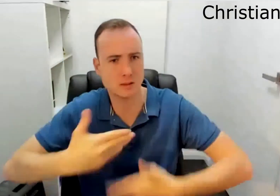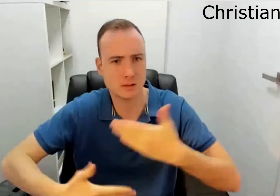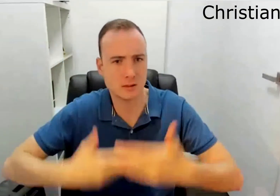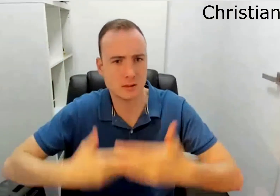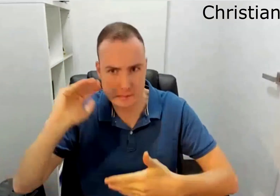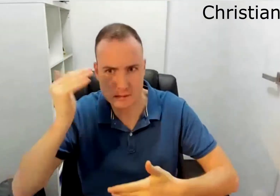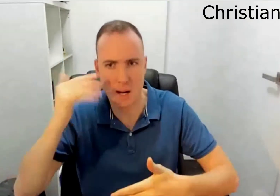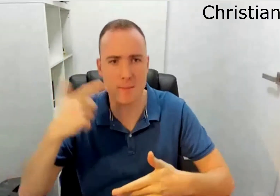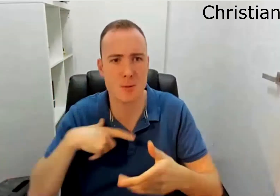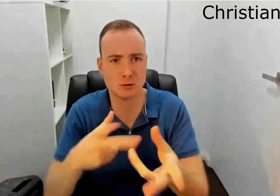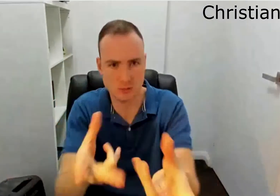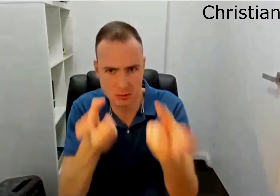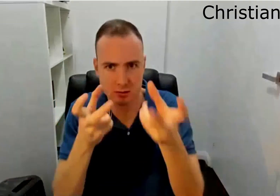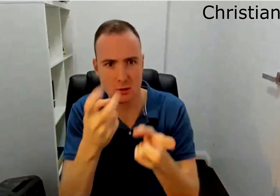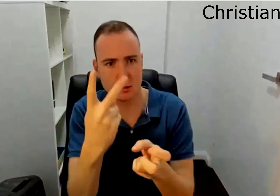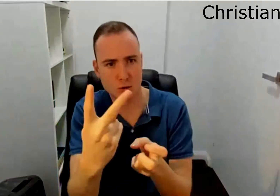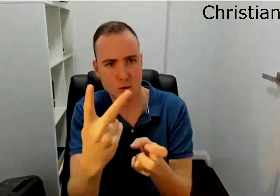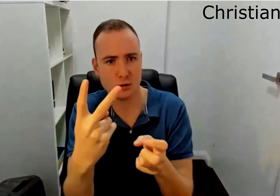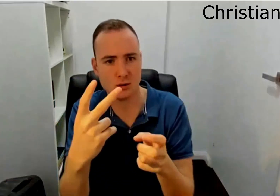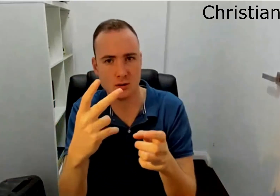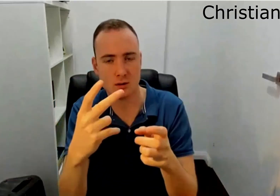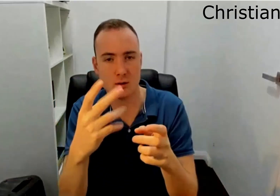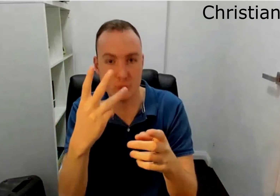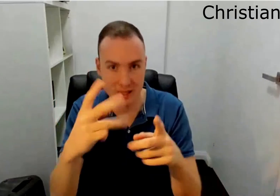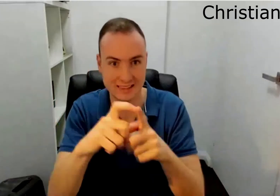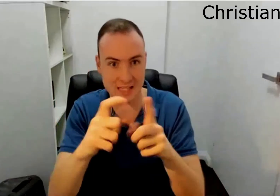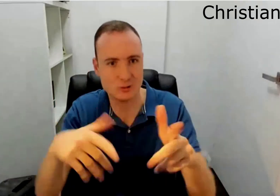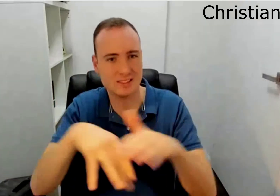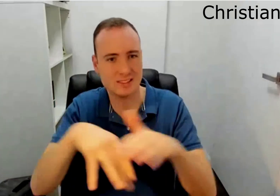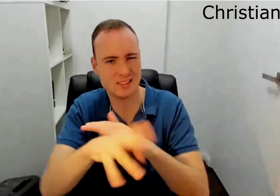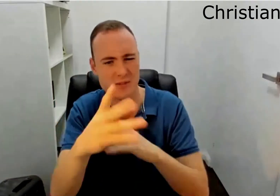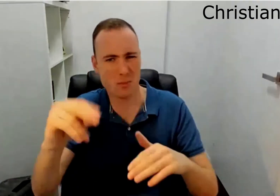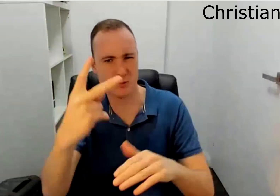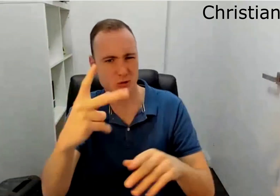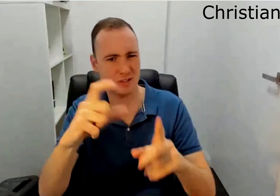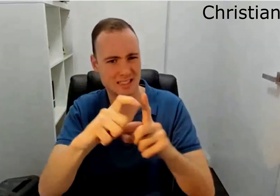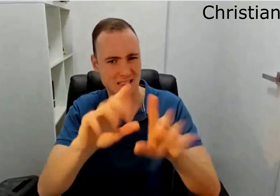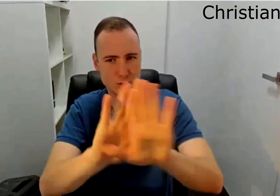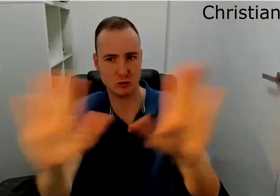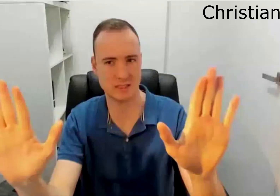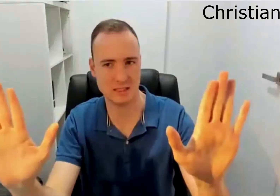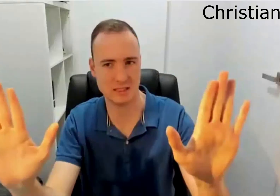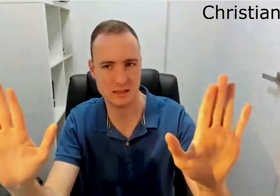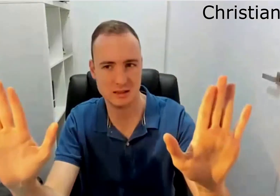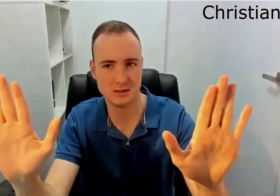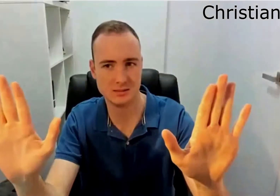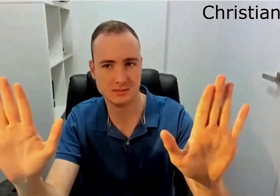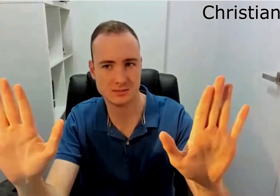But I feel like it's an additional processing time because i'm looking at a 3d language in a 2d landscape